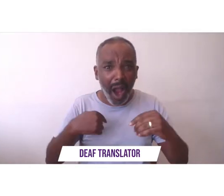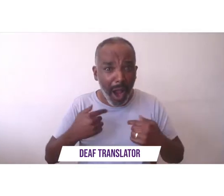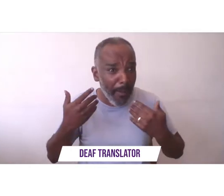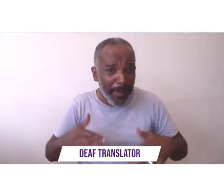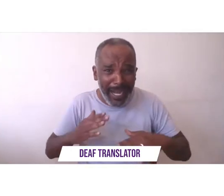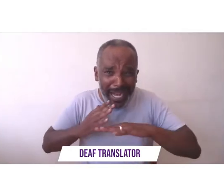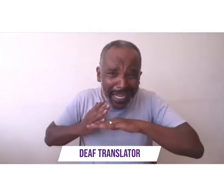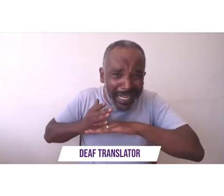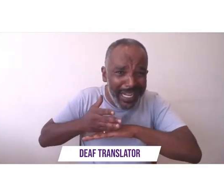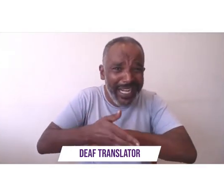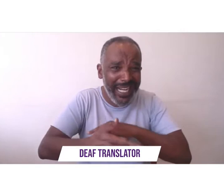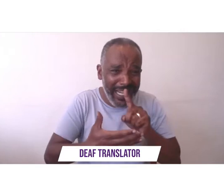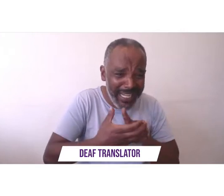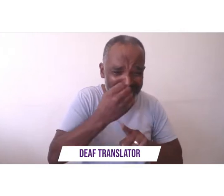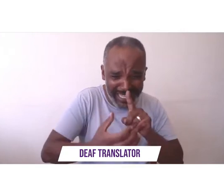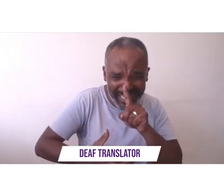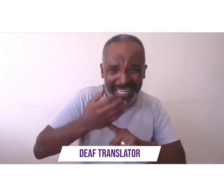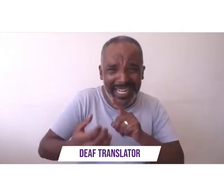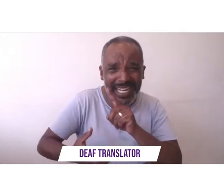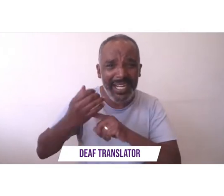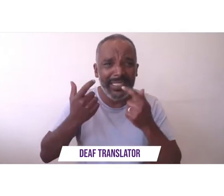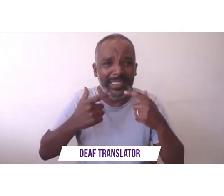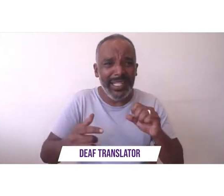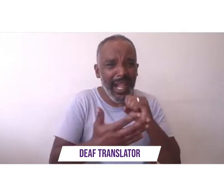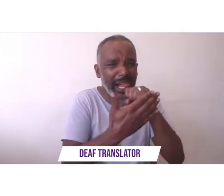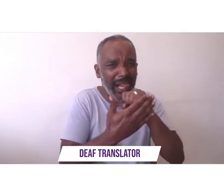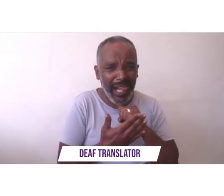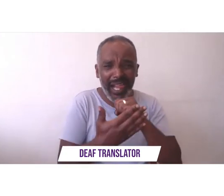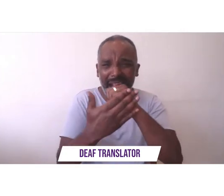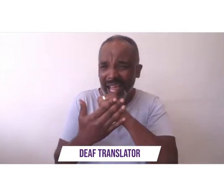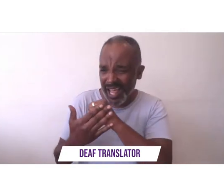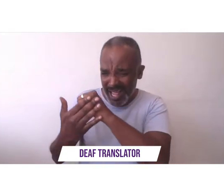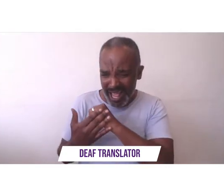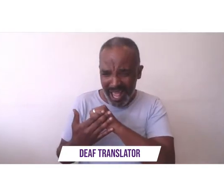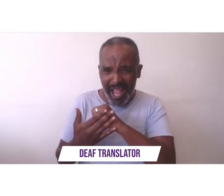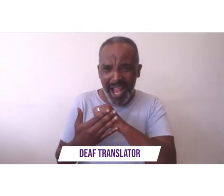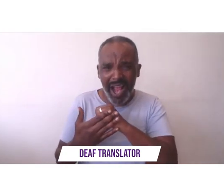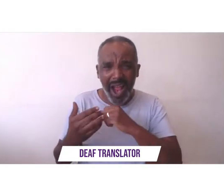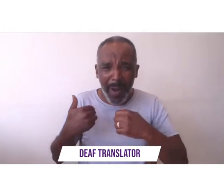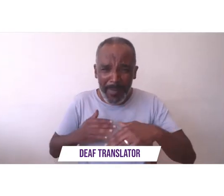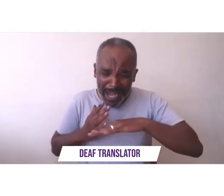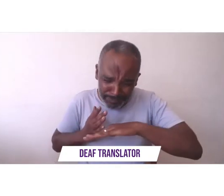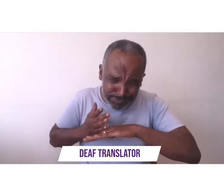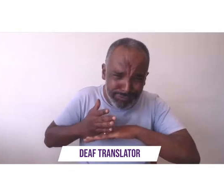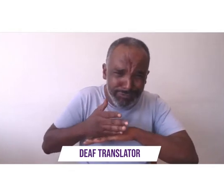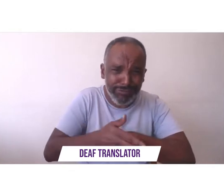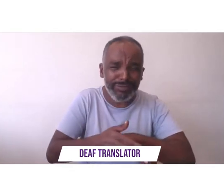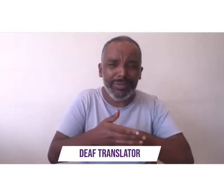masters names we went from the potential to rule to underachieving under oppression working hard